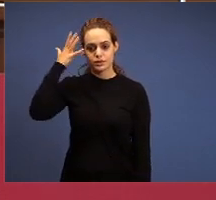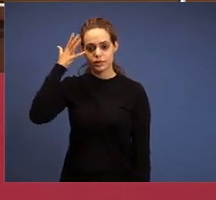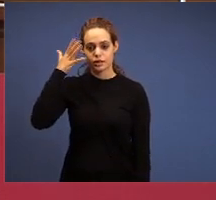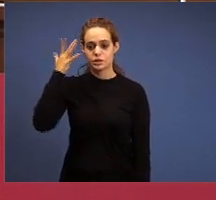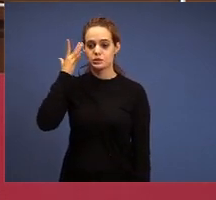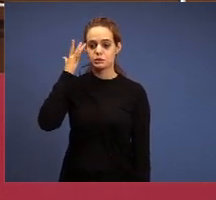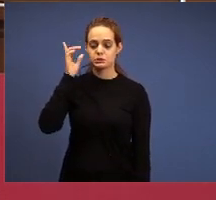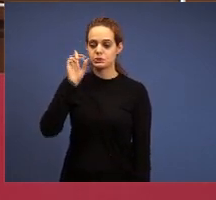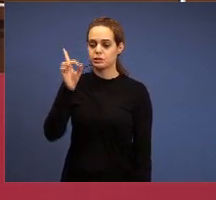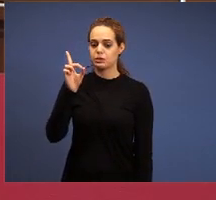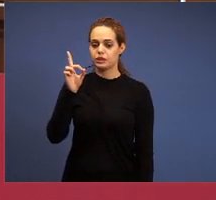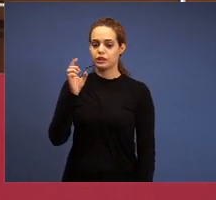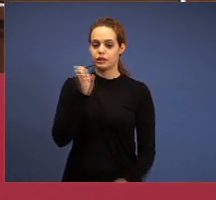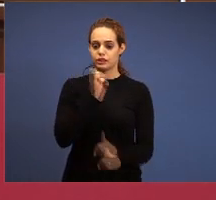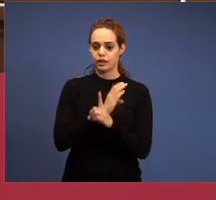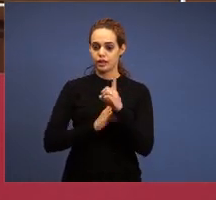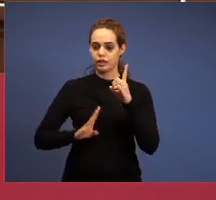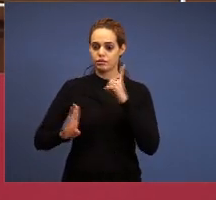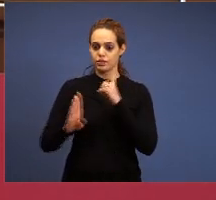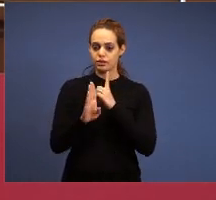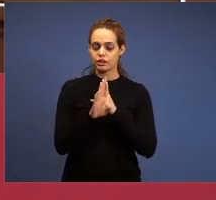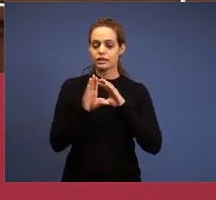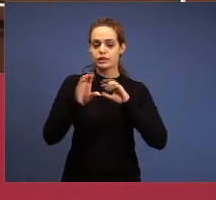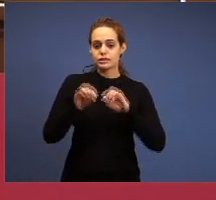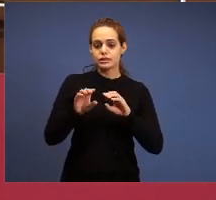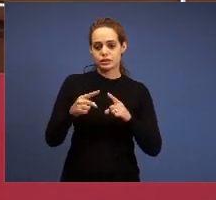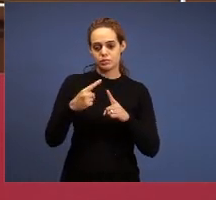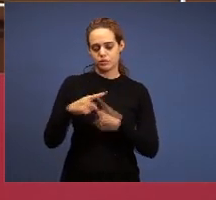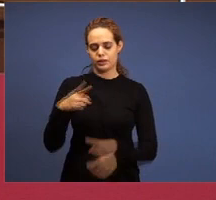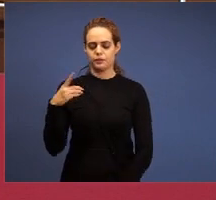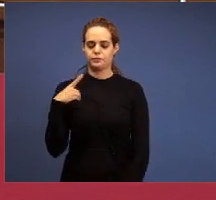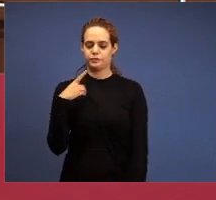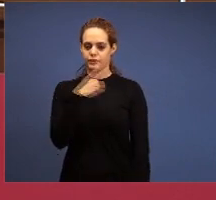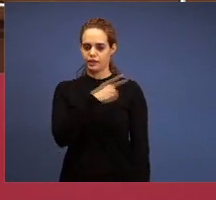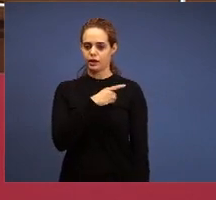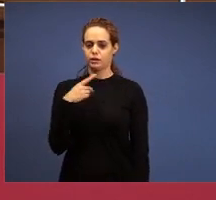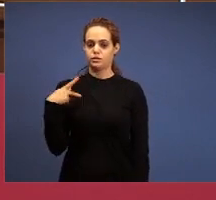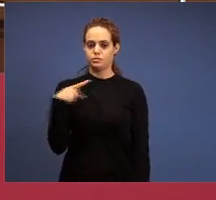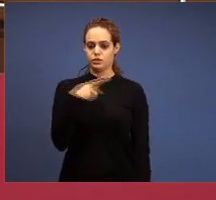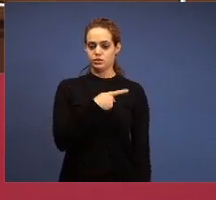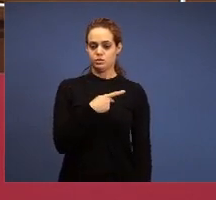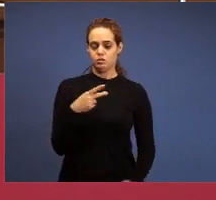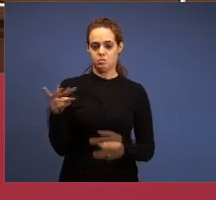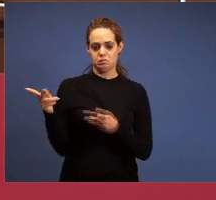is taught, because the deacon does’t invite them, the pastor is also standing, they think it’s good,